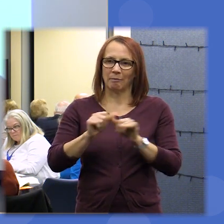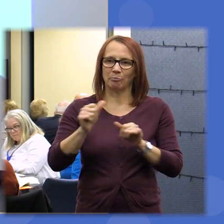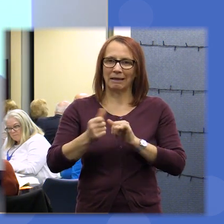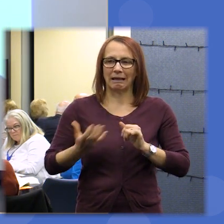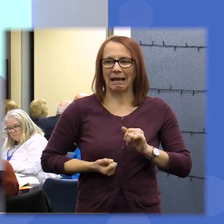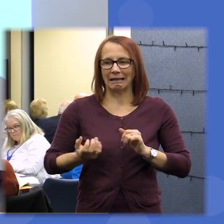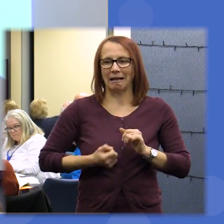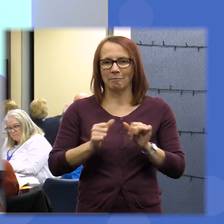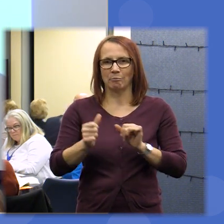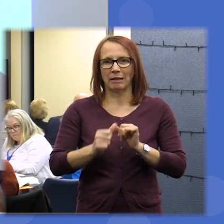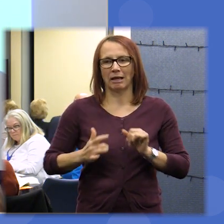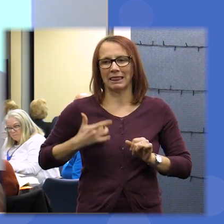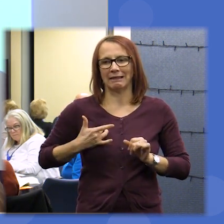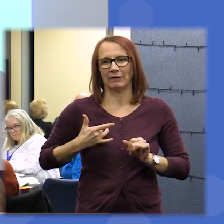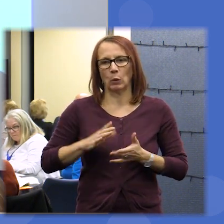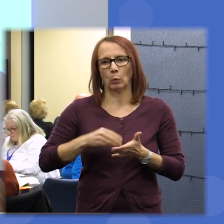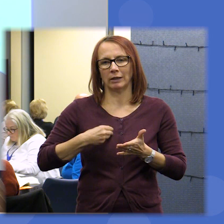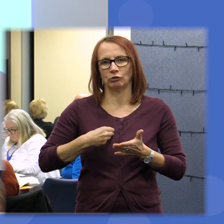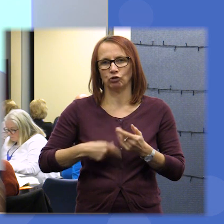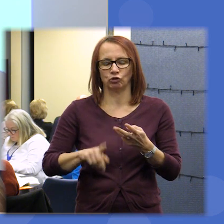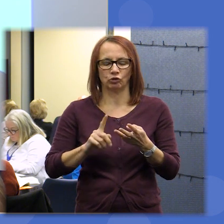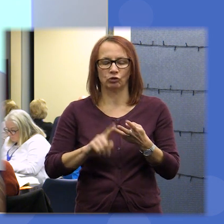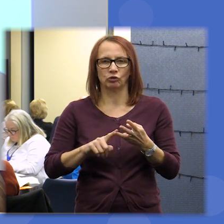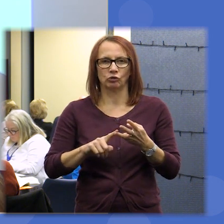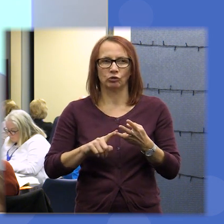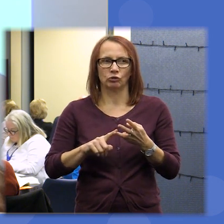just poverty and number three was to have a greater and stronger state